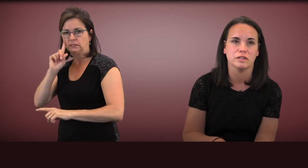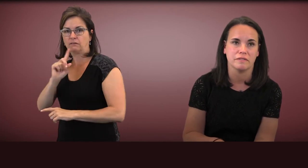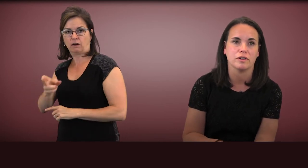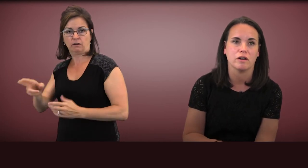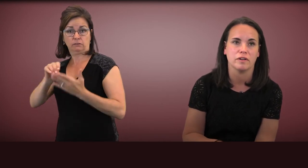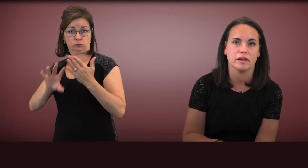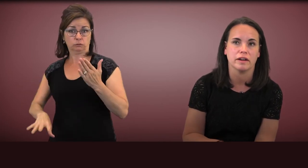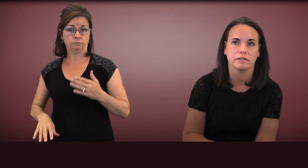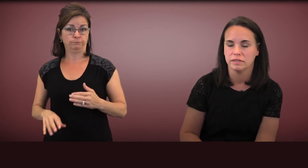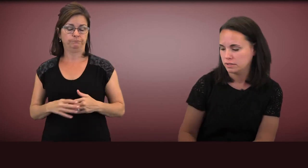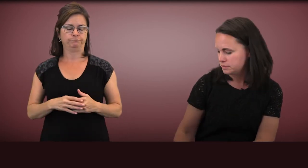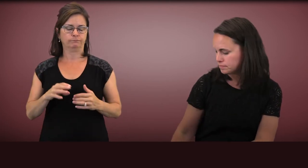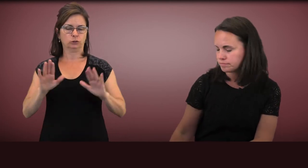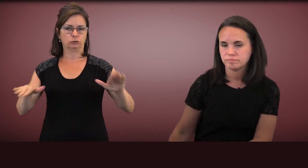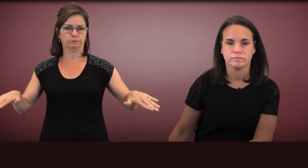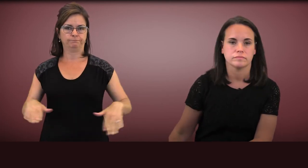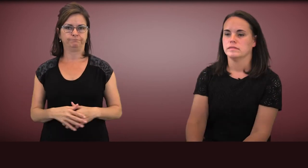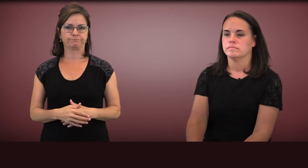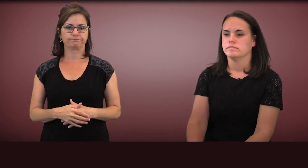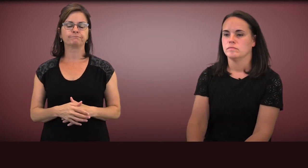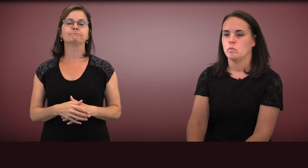who are deaf and hard of hearing.